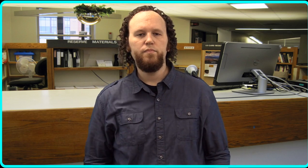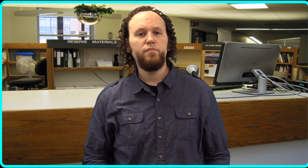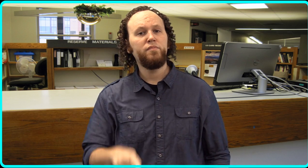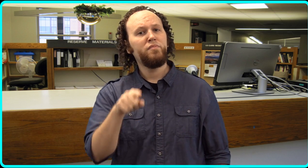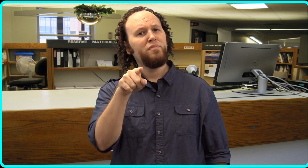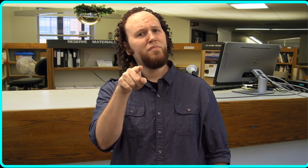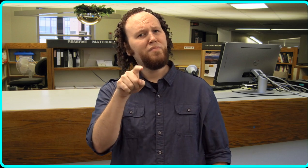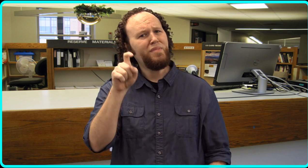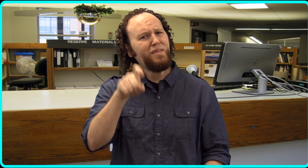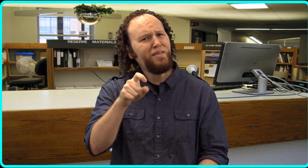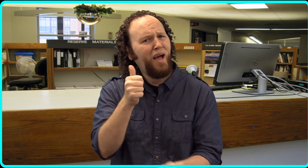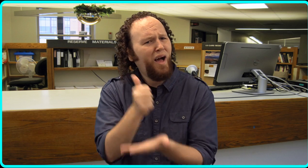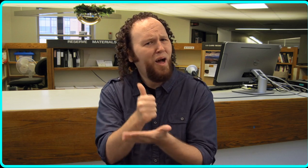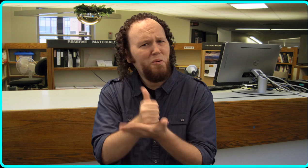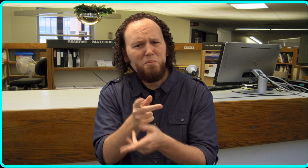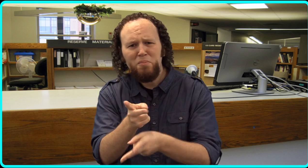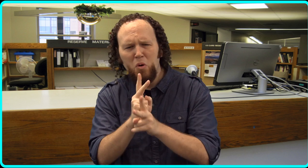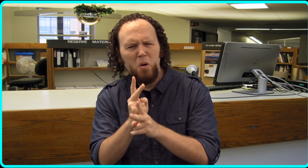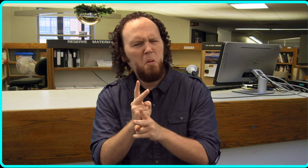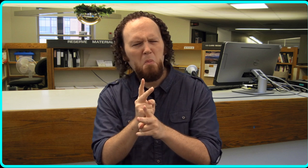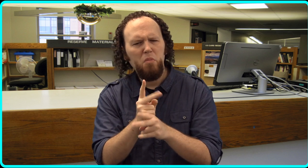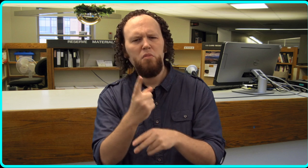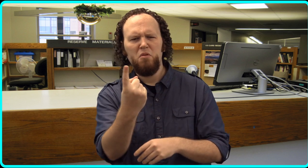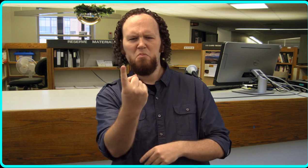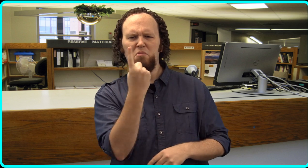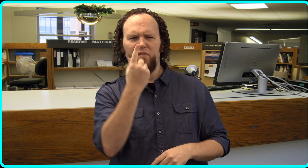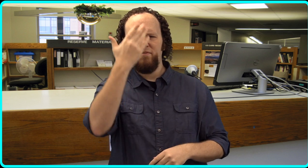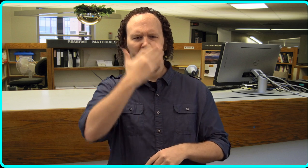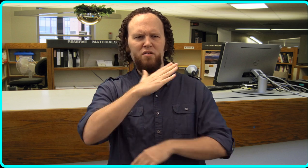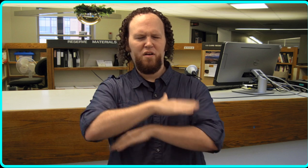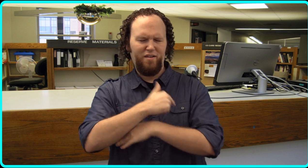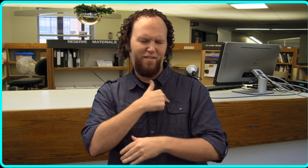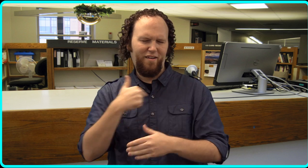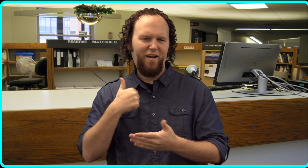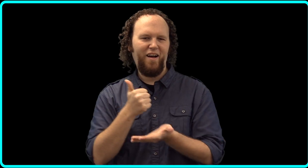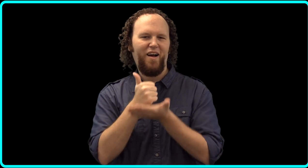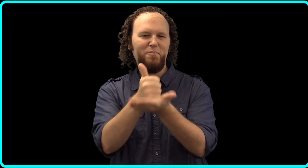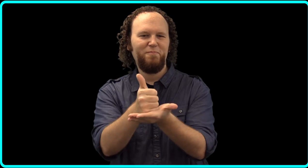If you need assistance, just come to the service desk. We're happy to help!